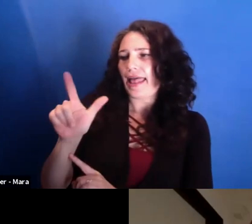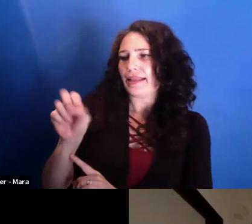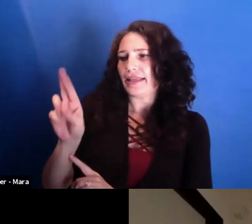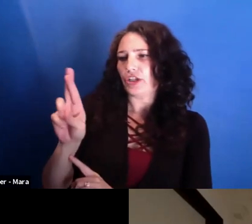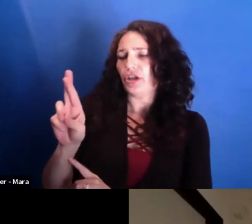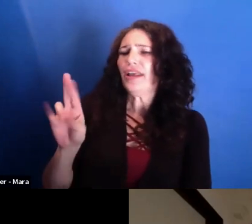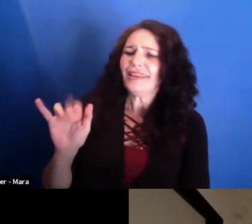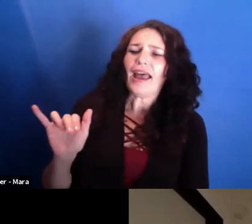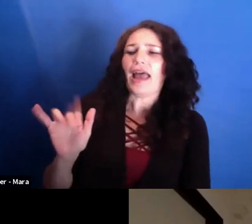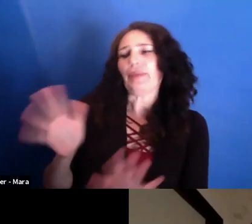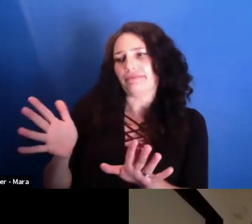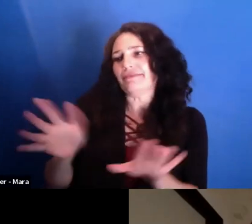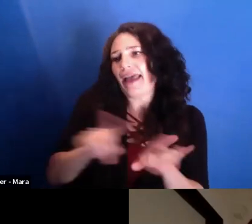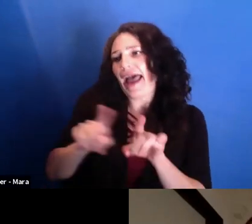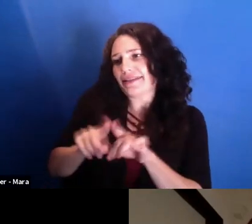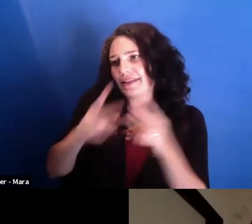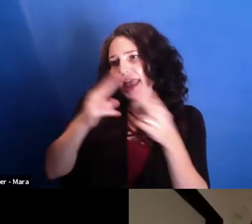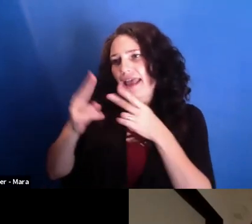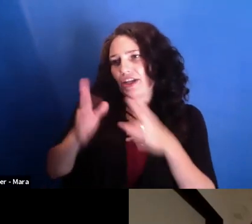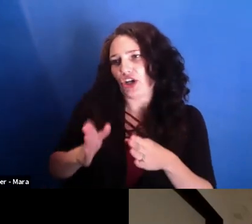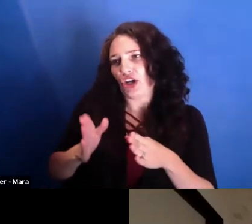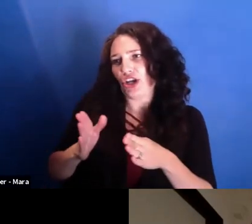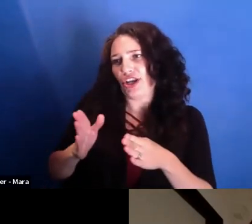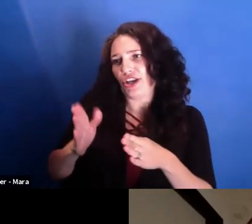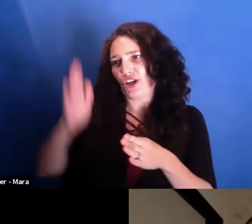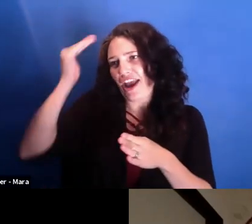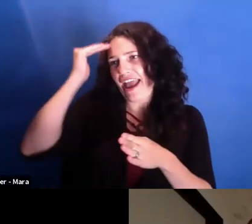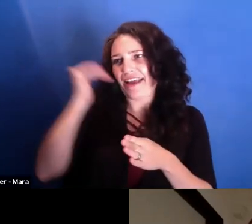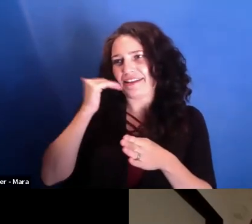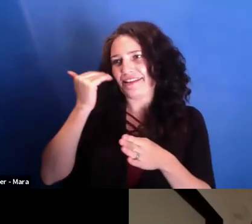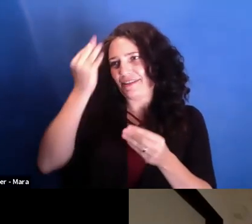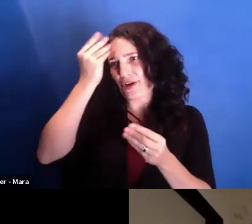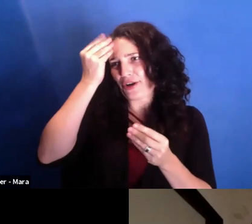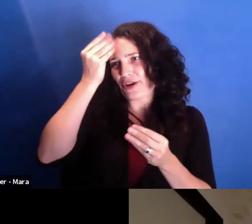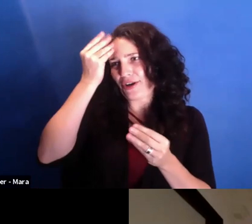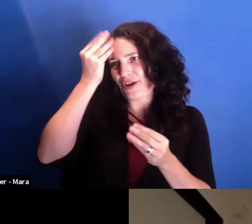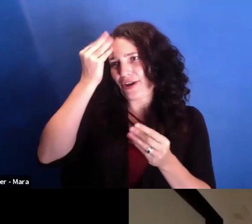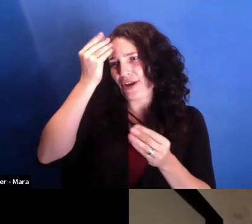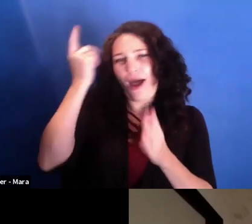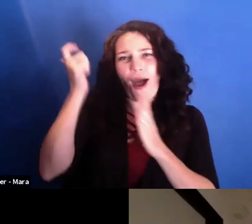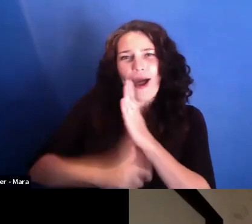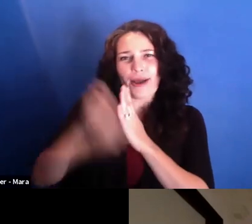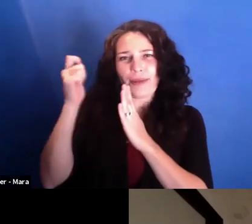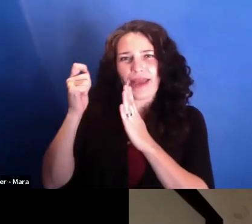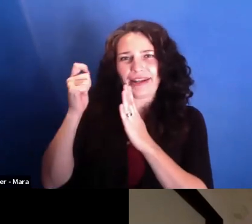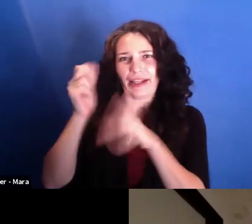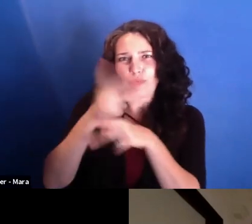And your head is automatically producing the drama. You know, like, what's the dramaturgy of that 10 minutes. What's the dramaturgy of that hour?